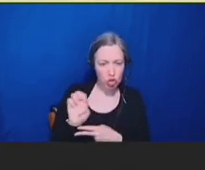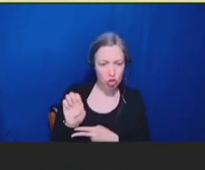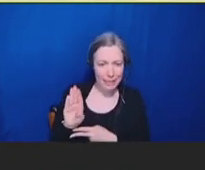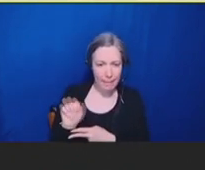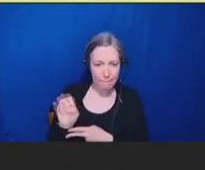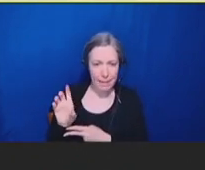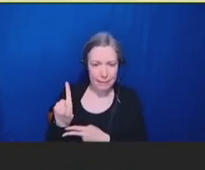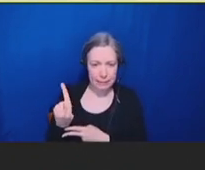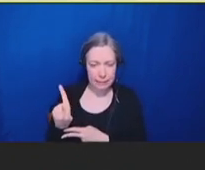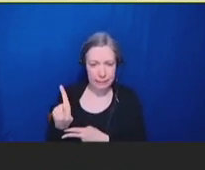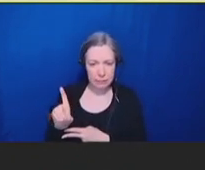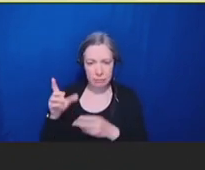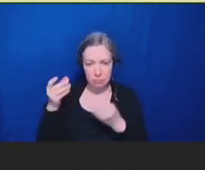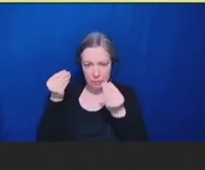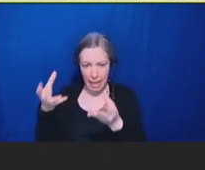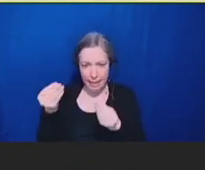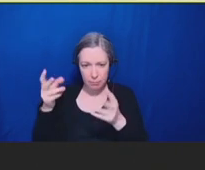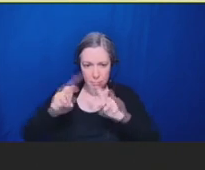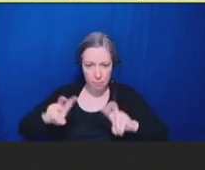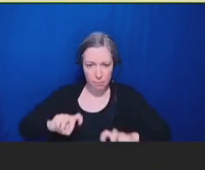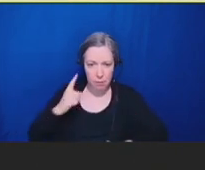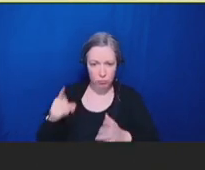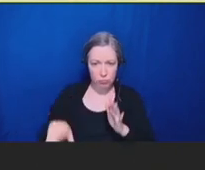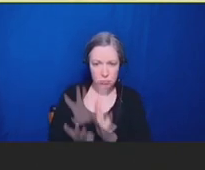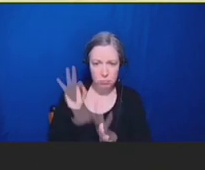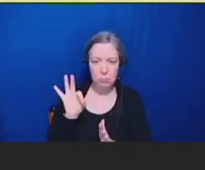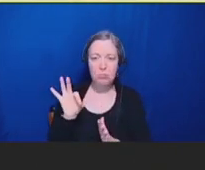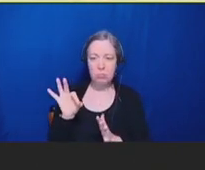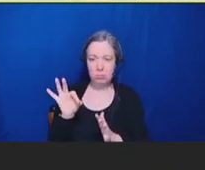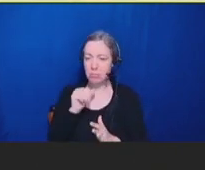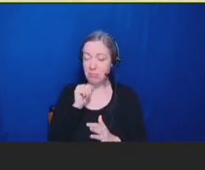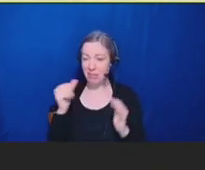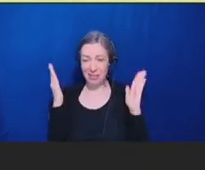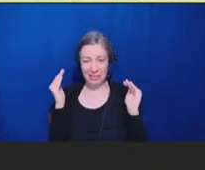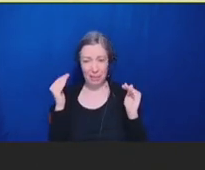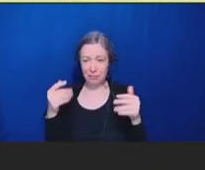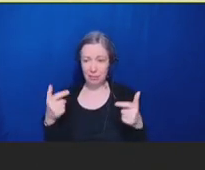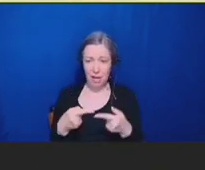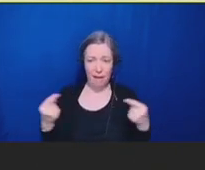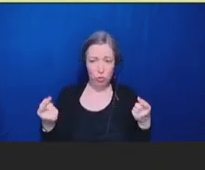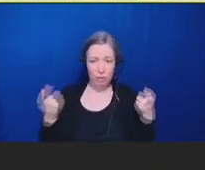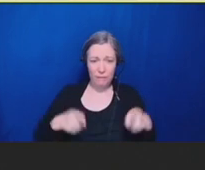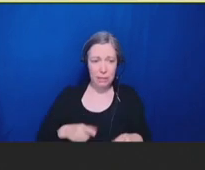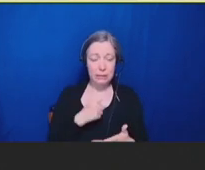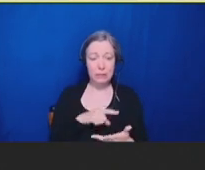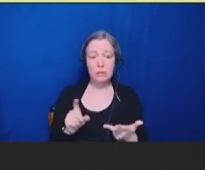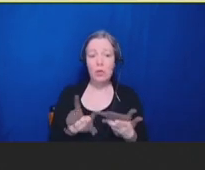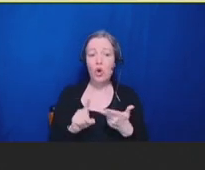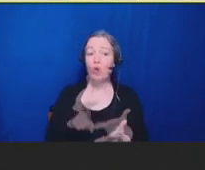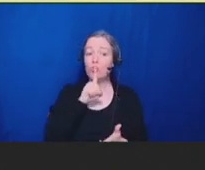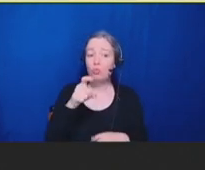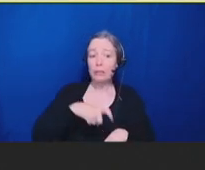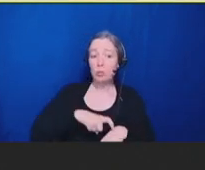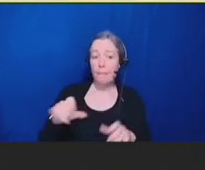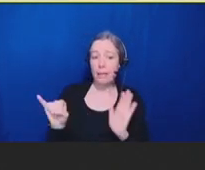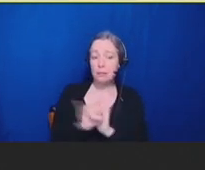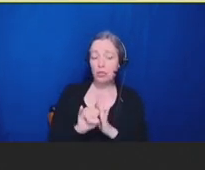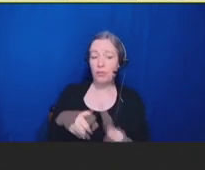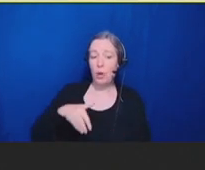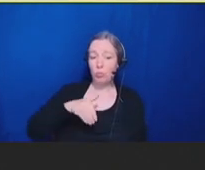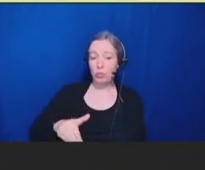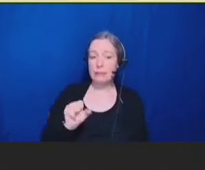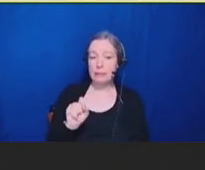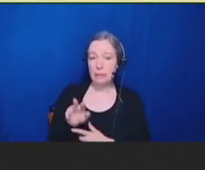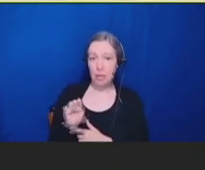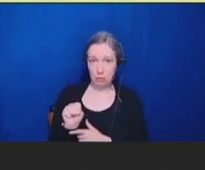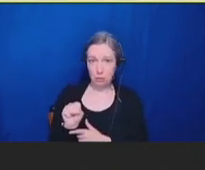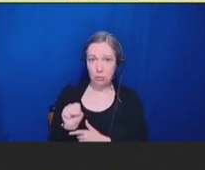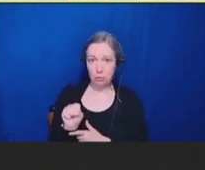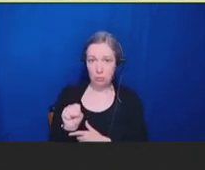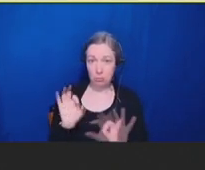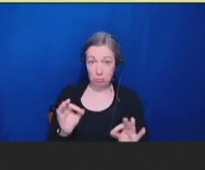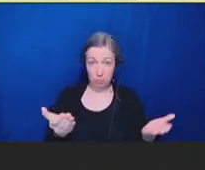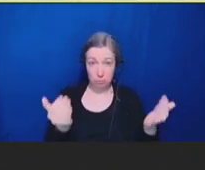adverse events, and real-time identification of pregnancy status. Next slide, please.